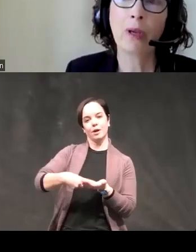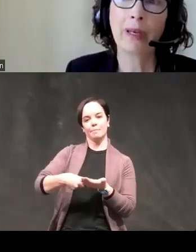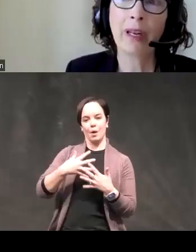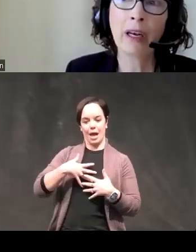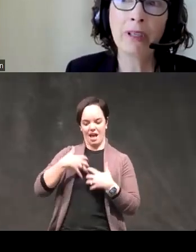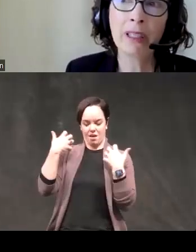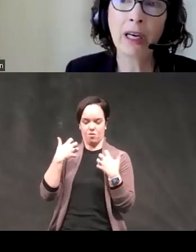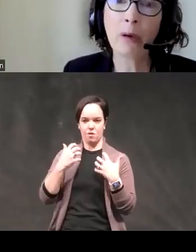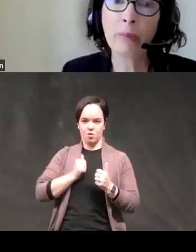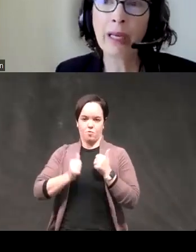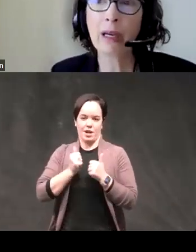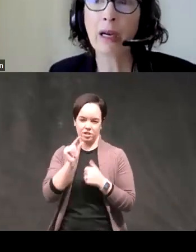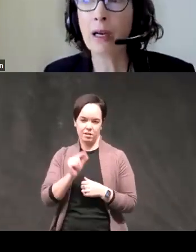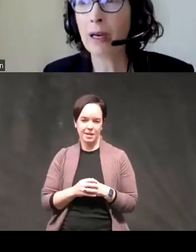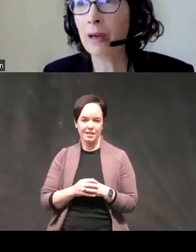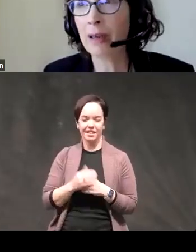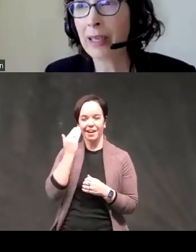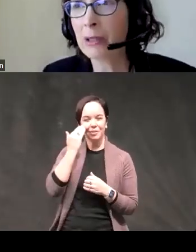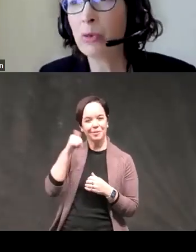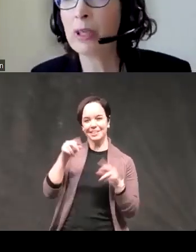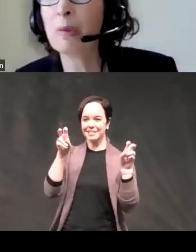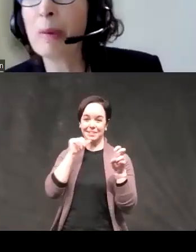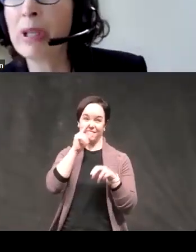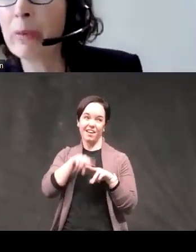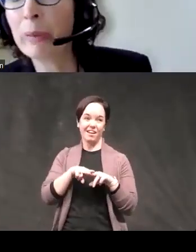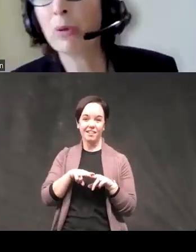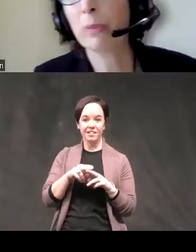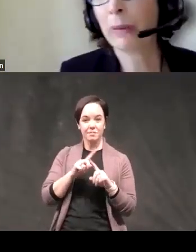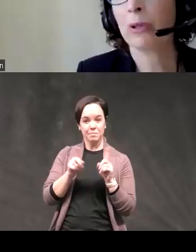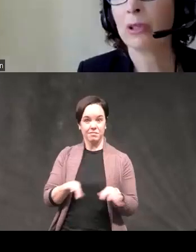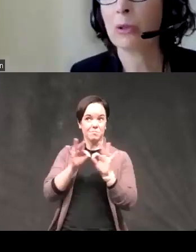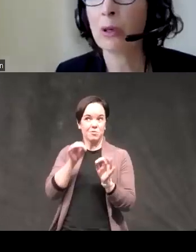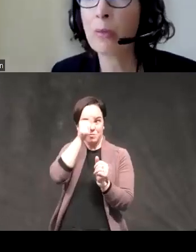not a fun topic uh I think it's important to remember that people with bipolar disorder are